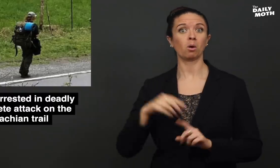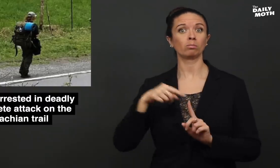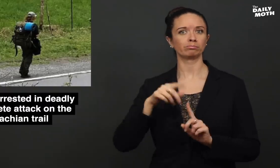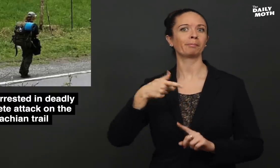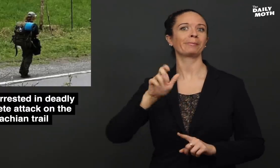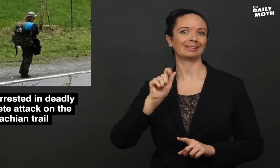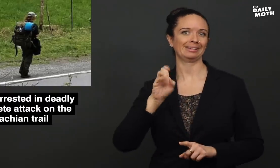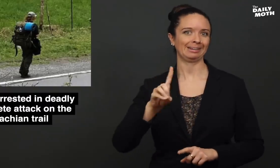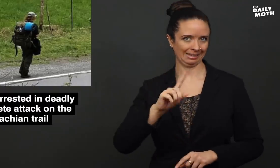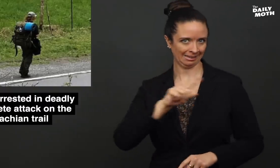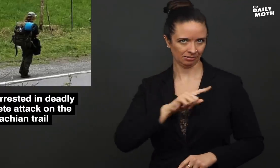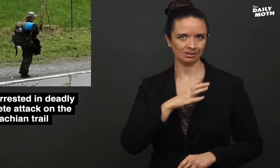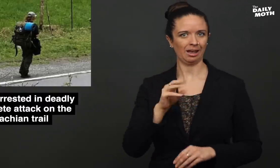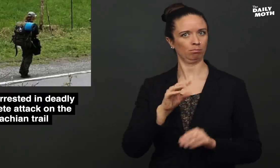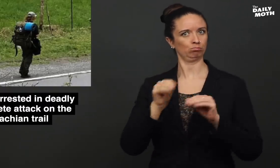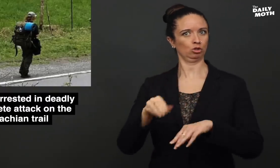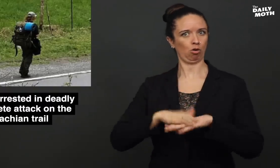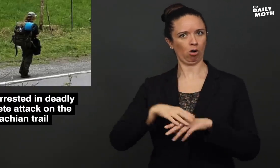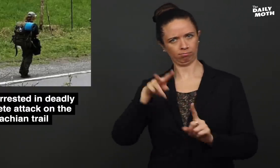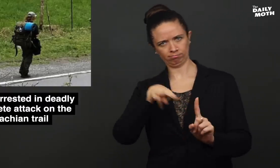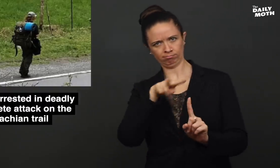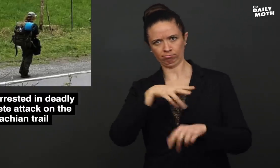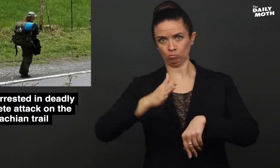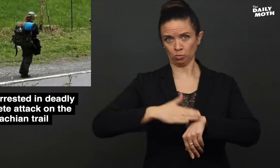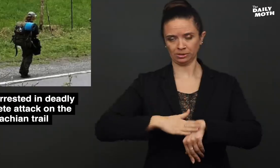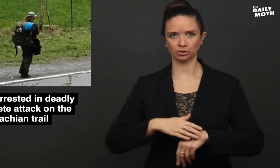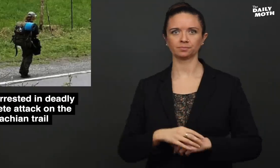He pleaded guilty and was put on probation.